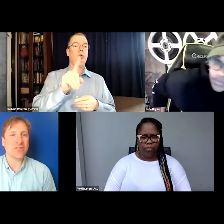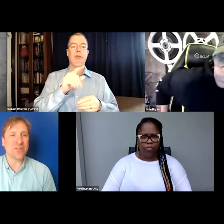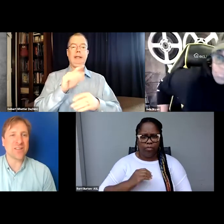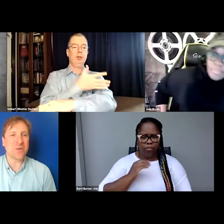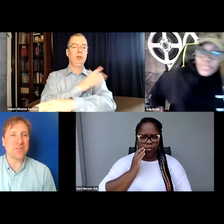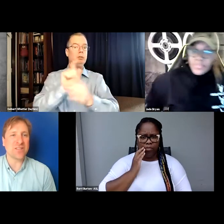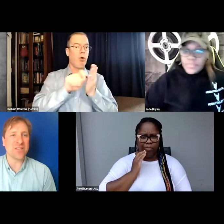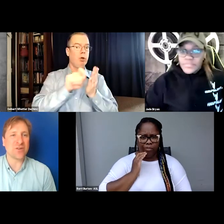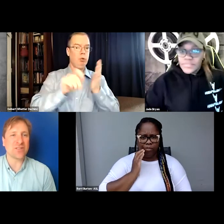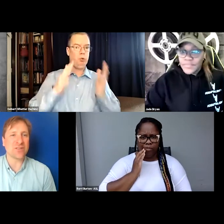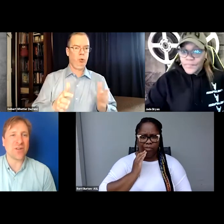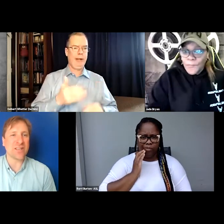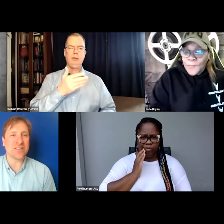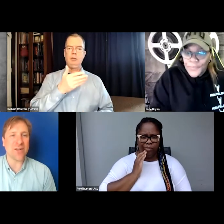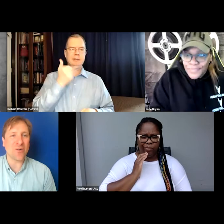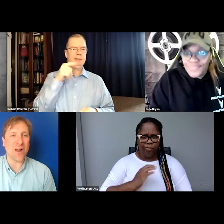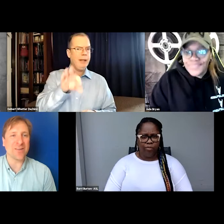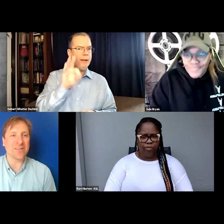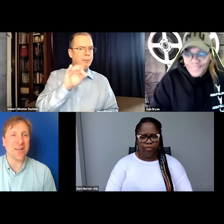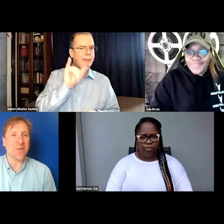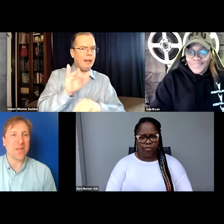You're insulting the musician, you're insulting the songwriters,